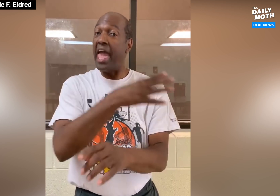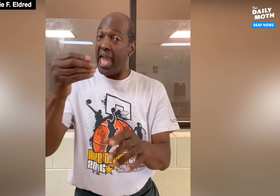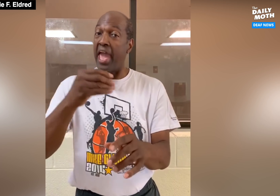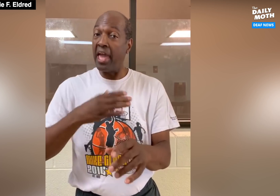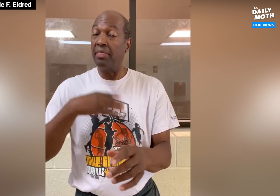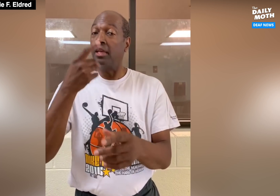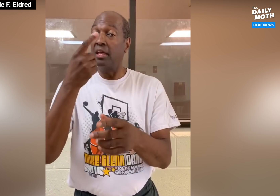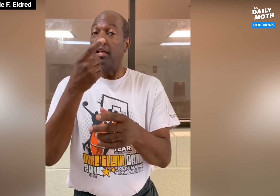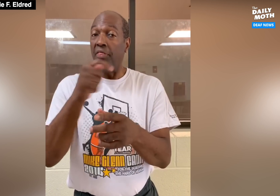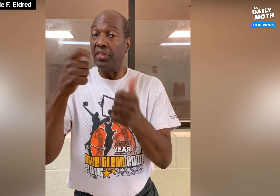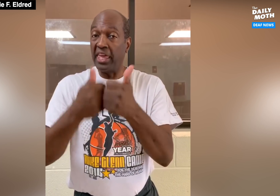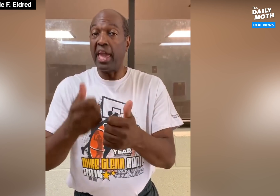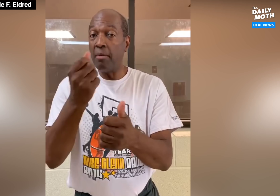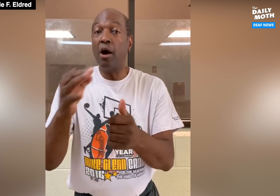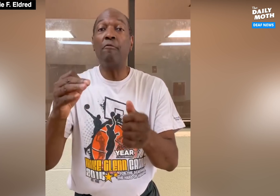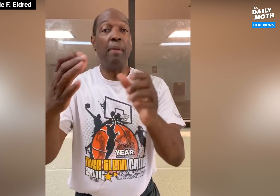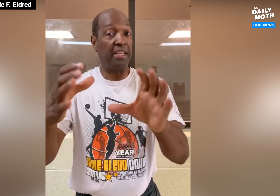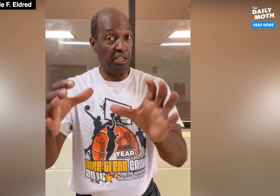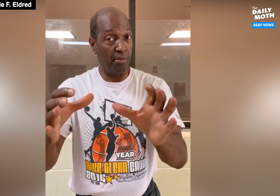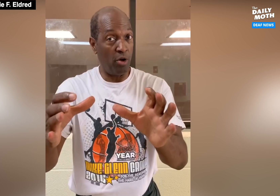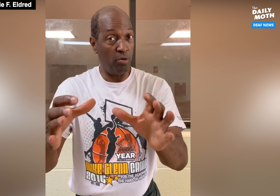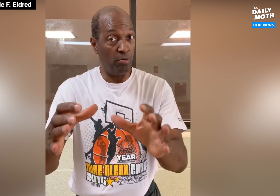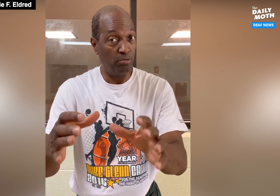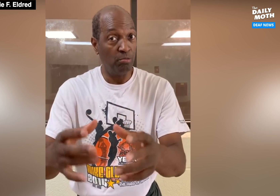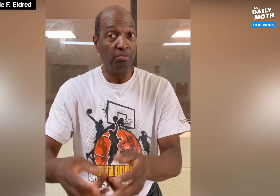and the game of basketball.